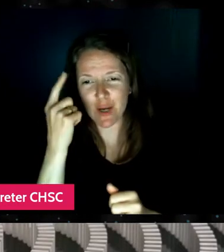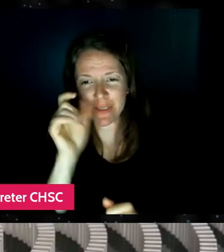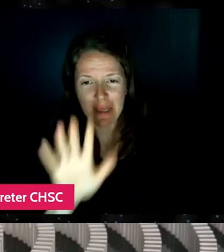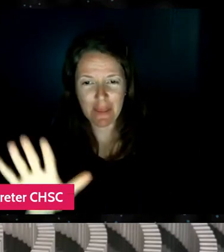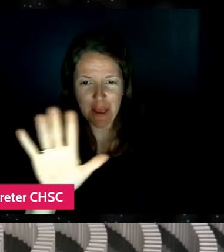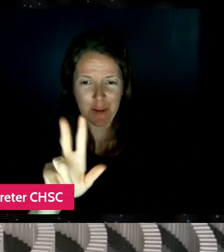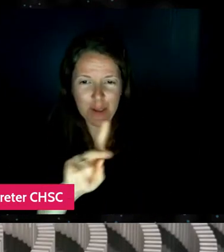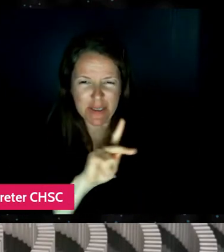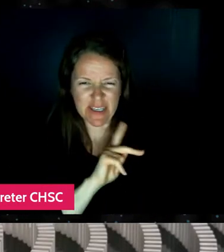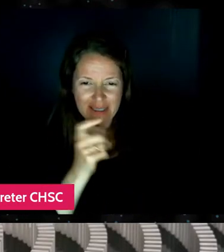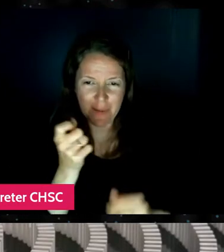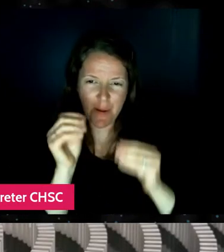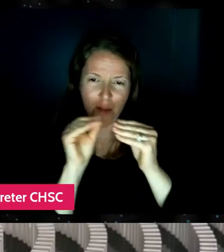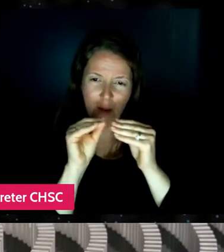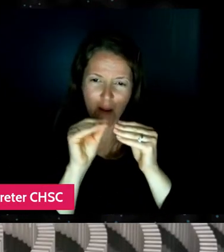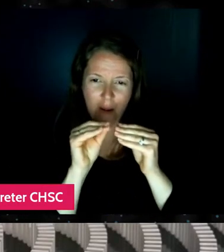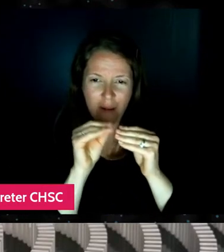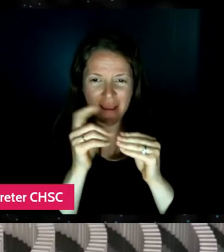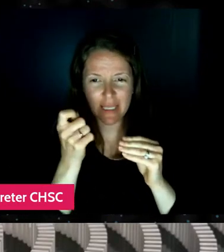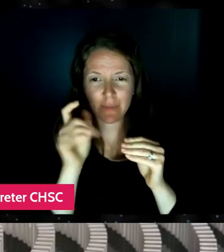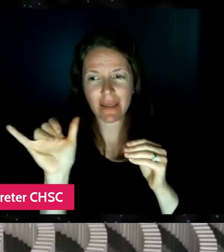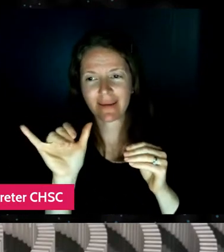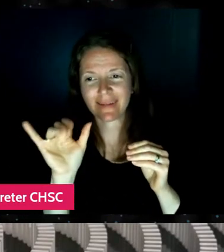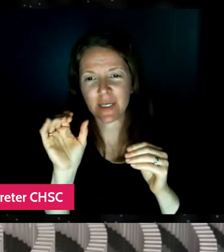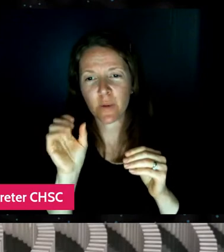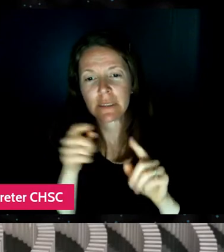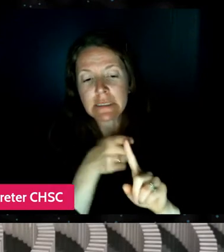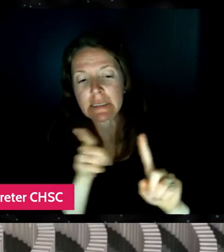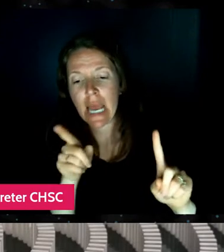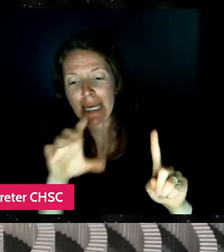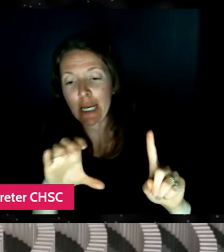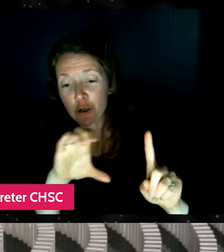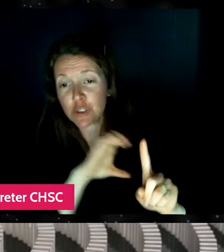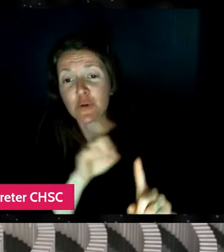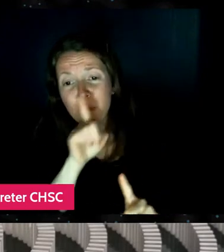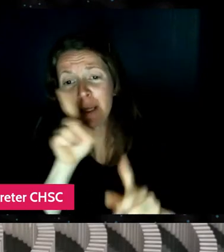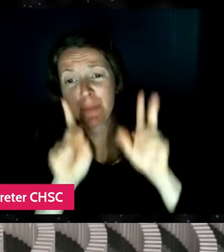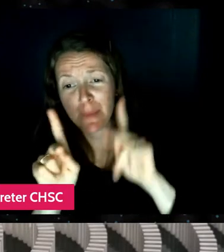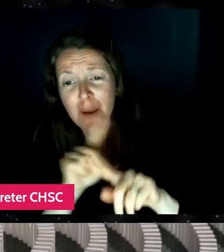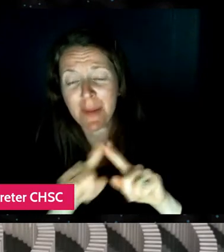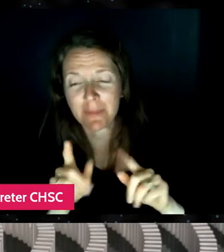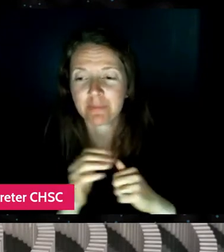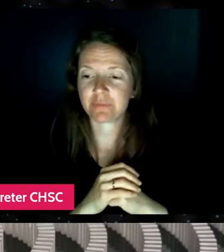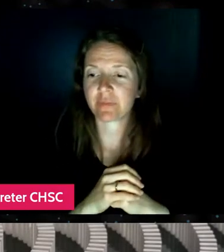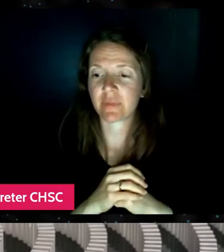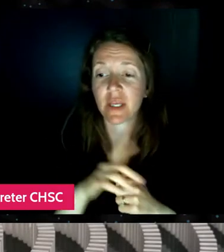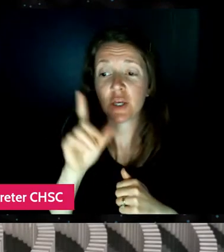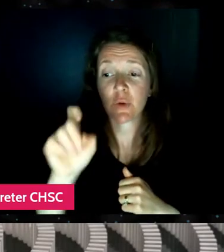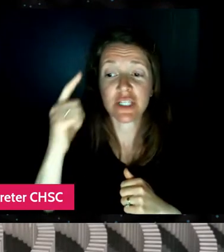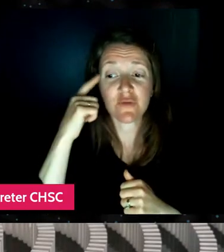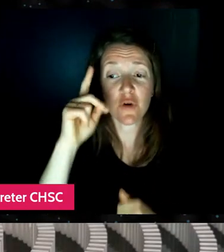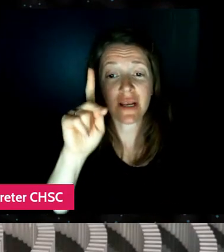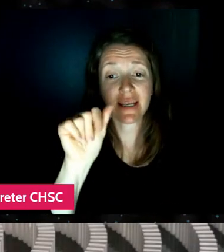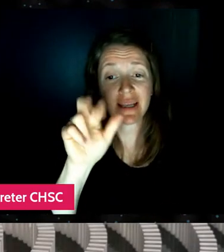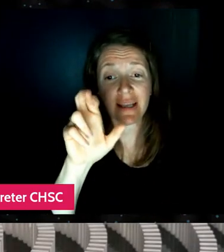kind of side characters, even though they're real people. We got a question from Karen, which I'll direct to Jeremy,